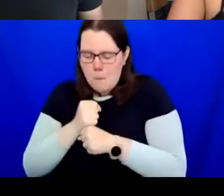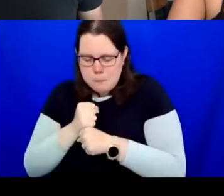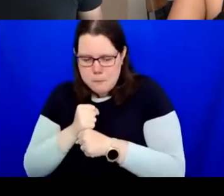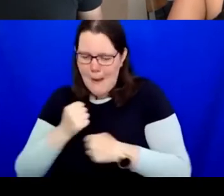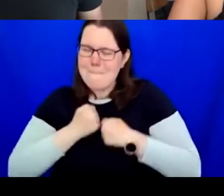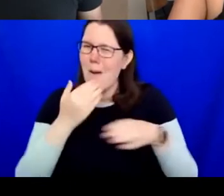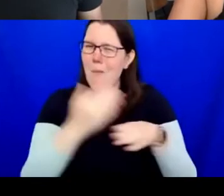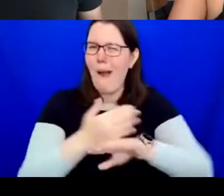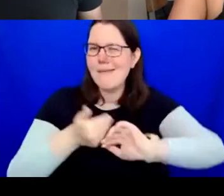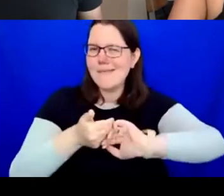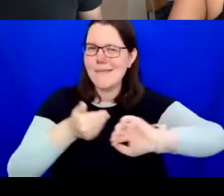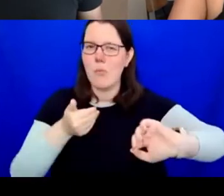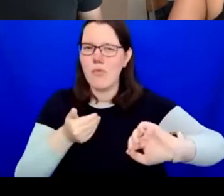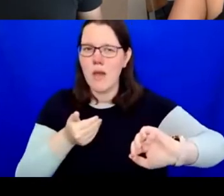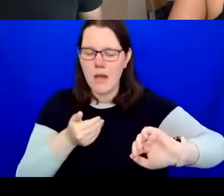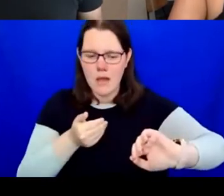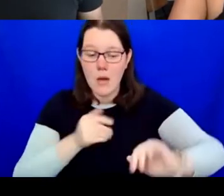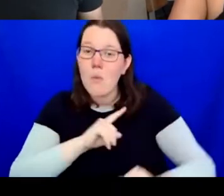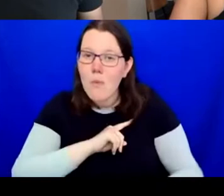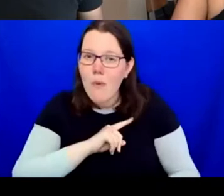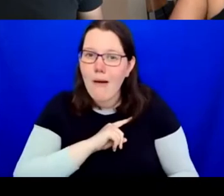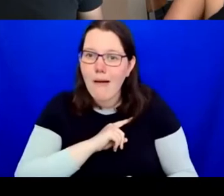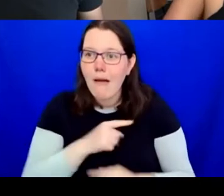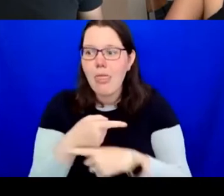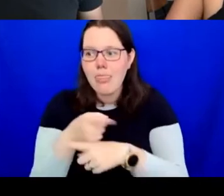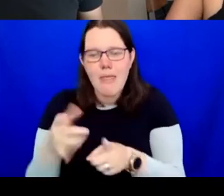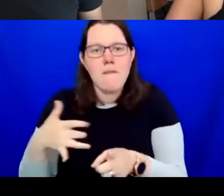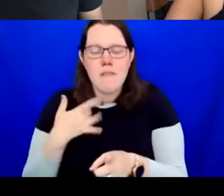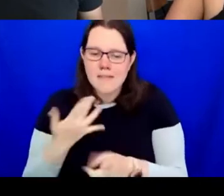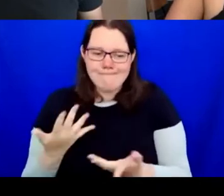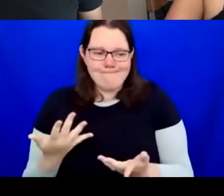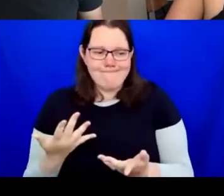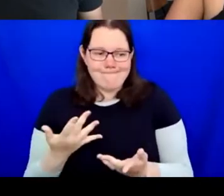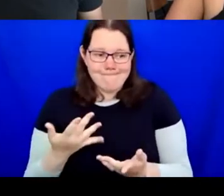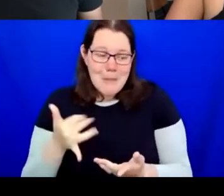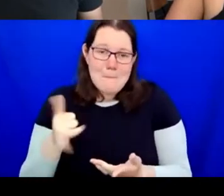because they believe that they could be excluded from or there may be discrimination against their